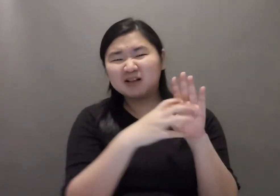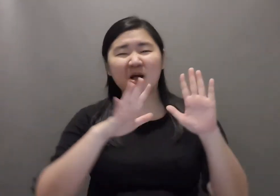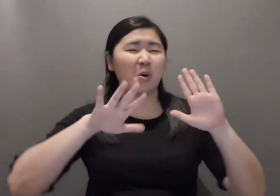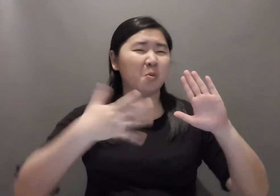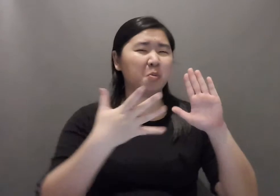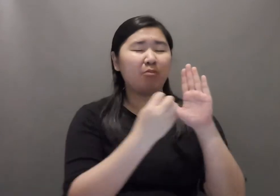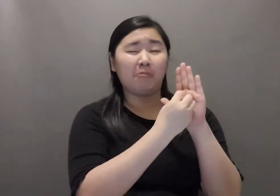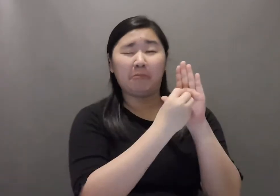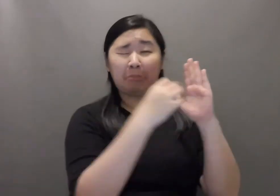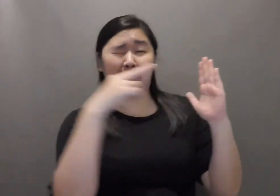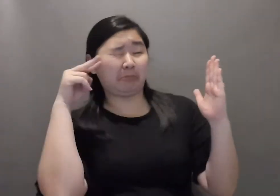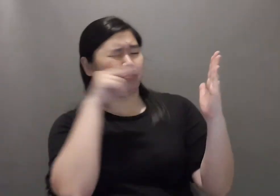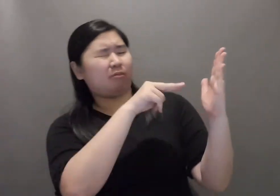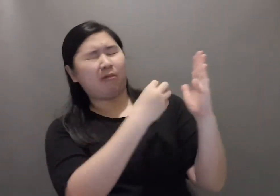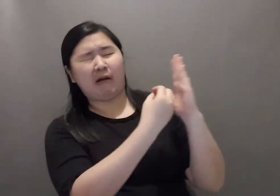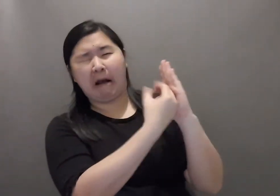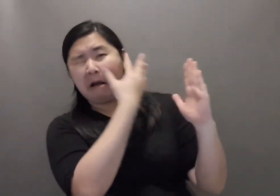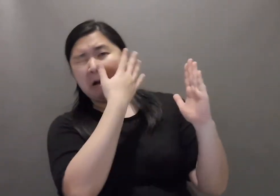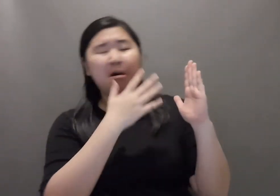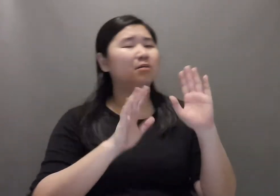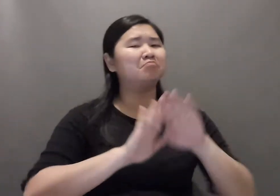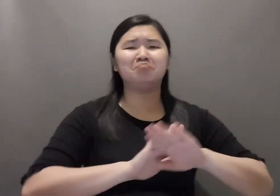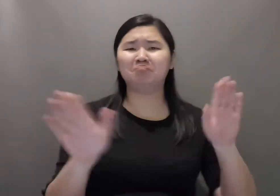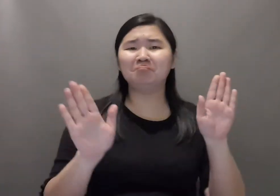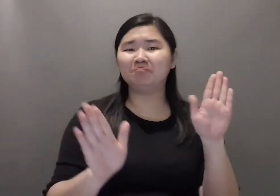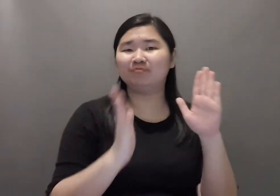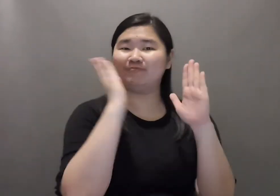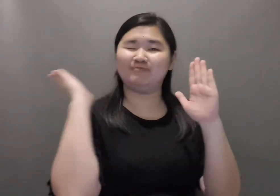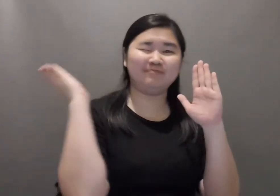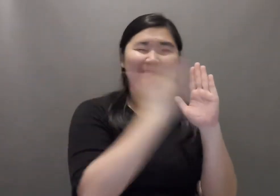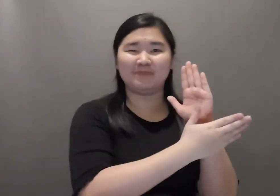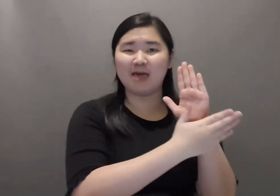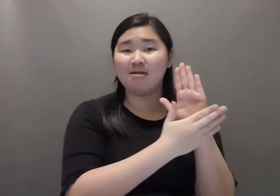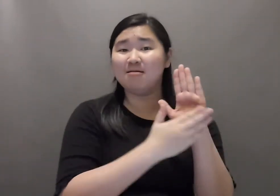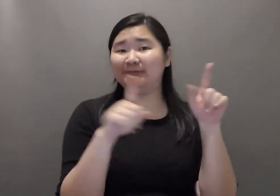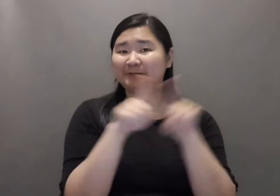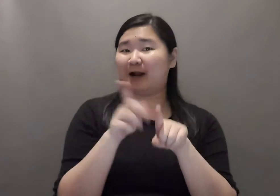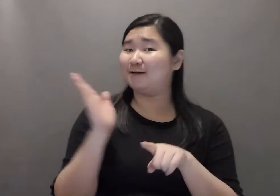so you can clearly see the signer’s hands and remove any objects in the background that are visually distracting.